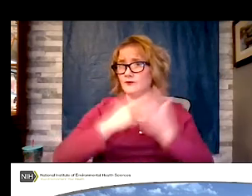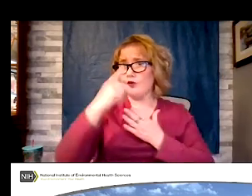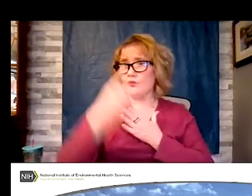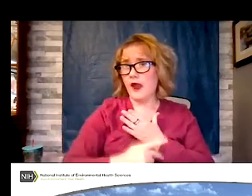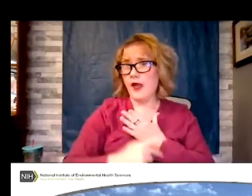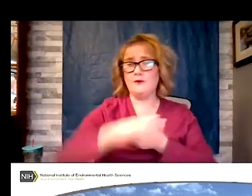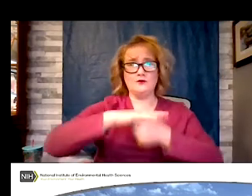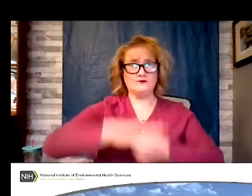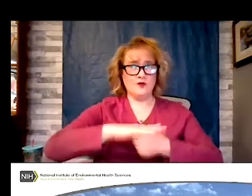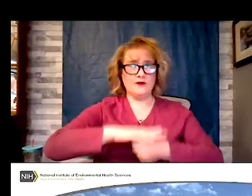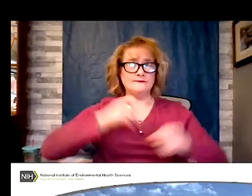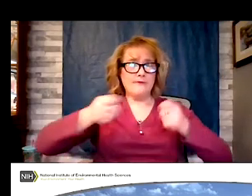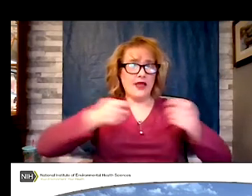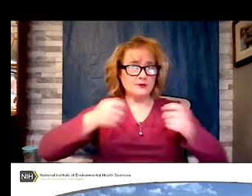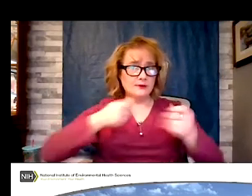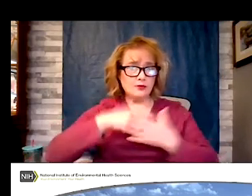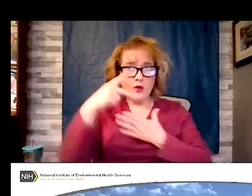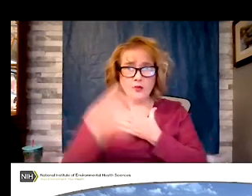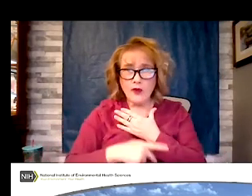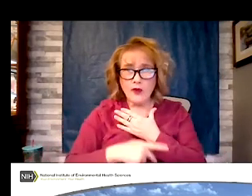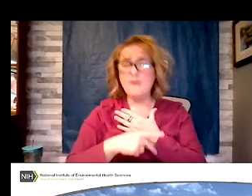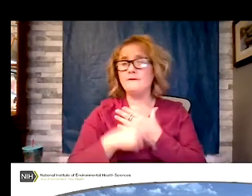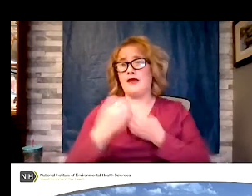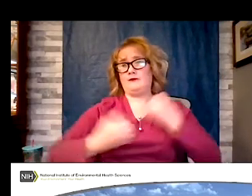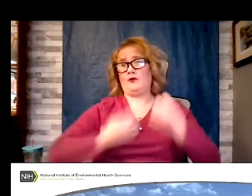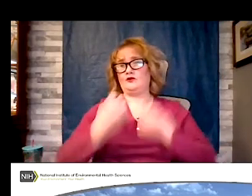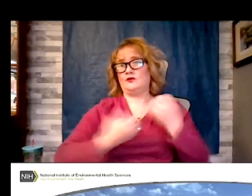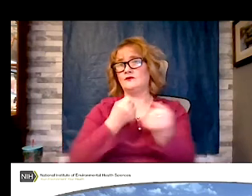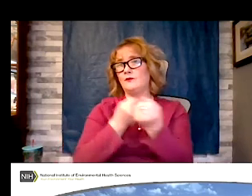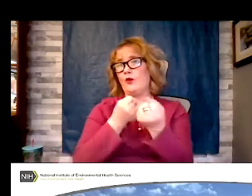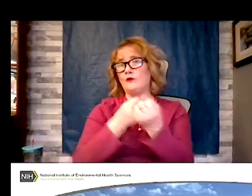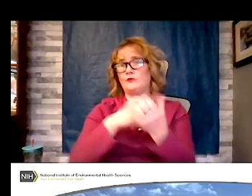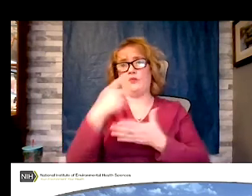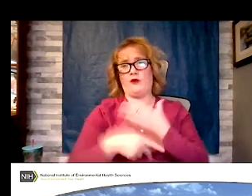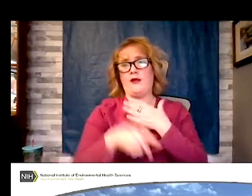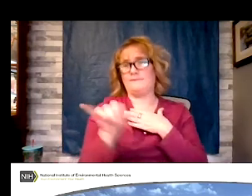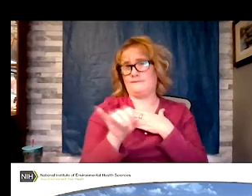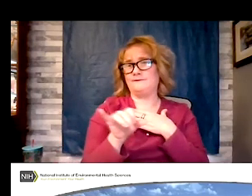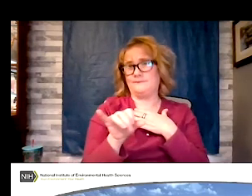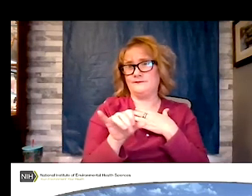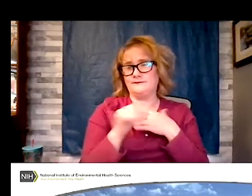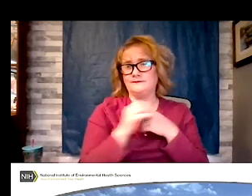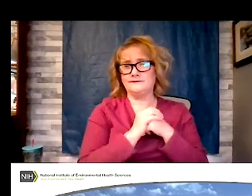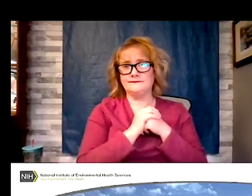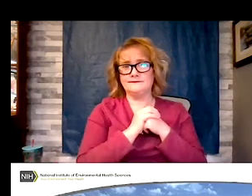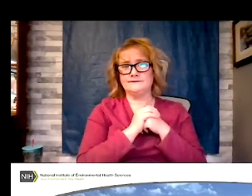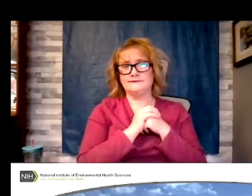emotional support program. Looking at the next slide, you